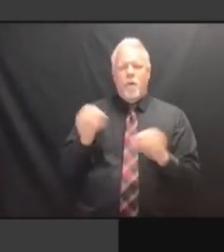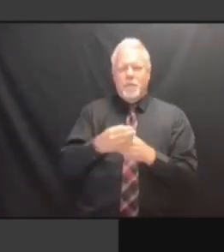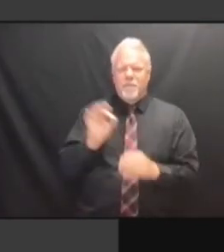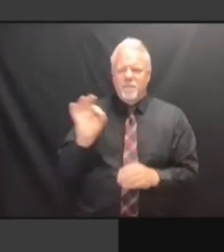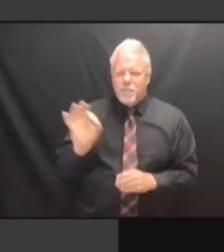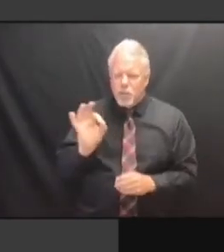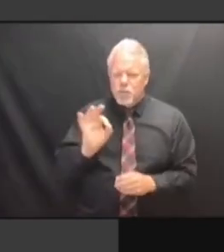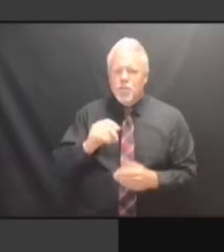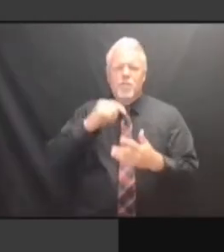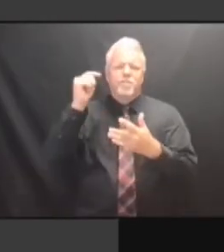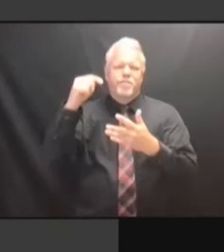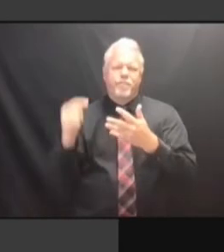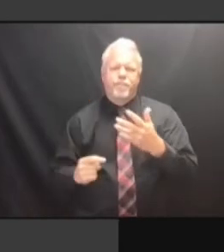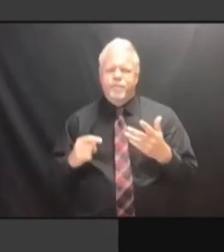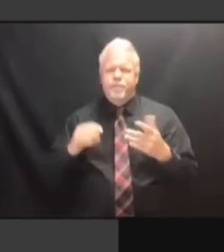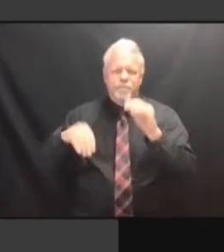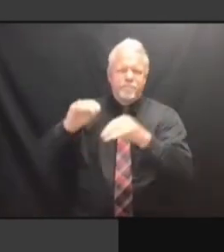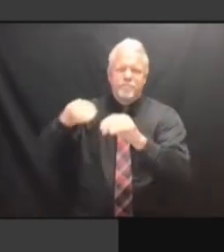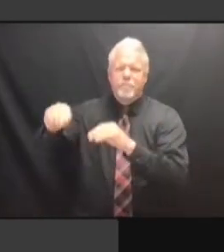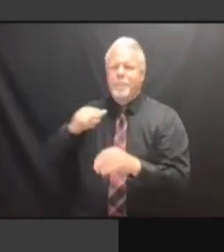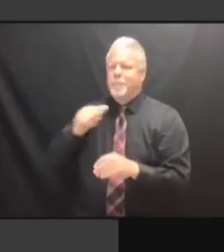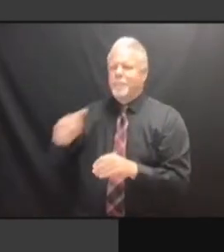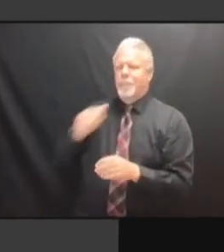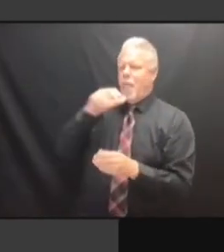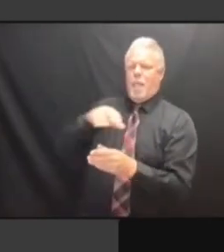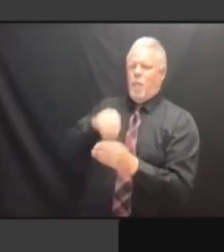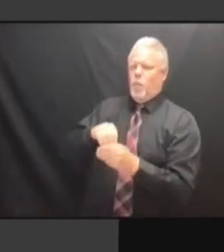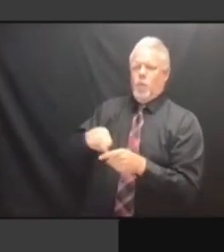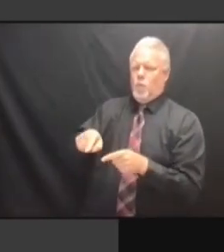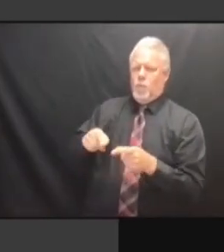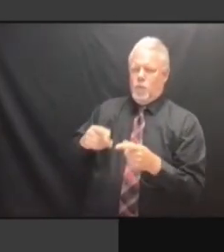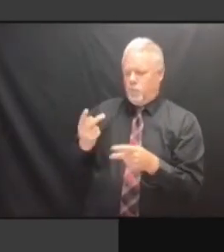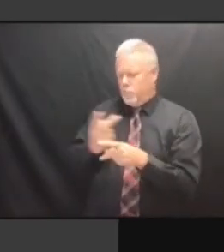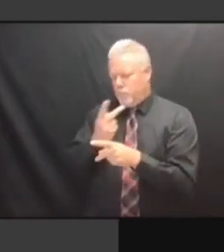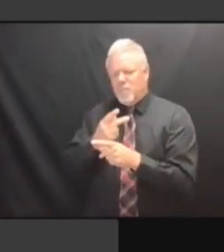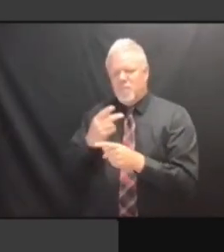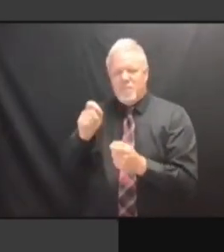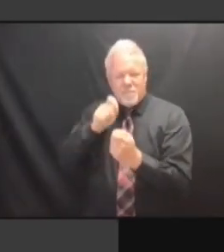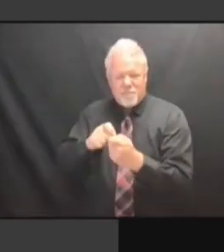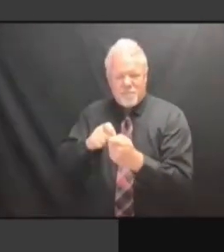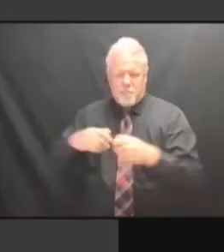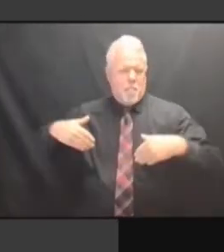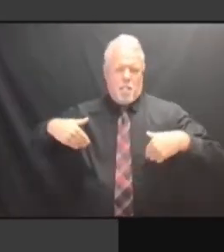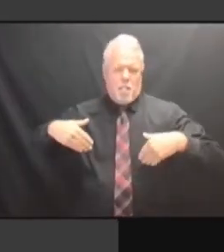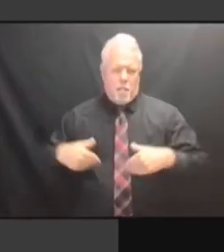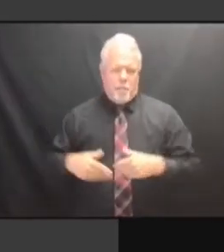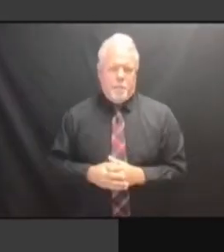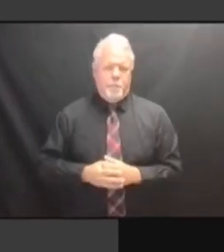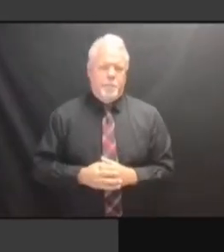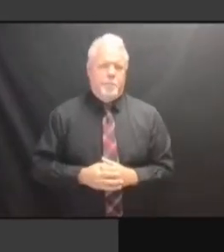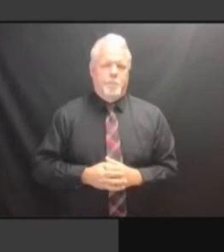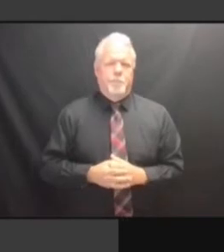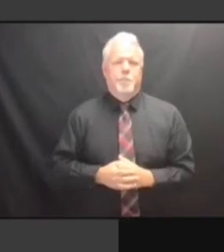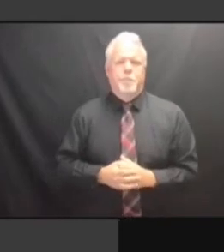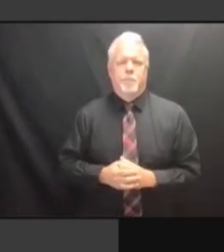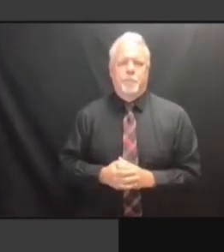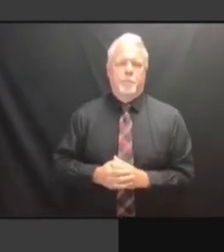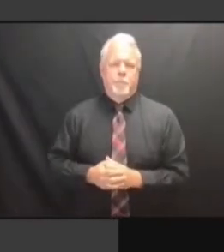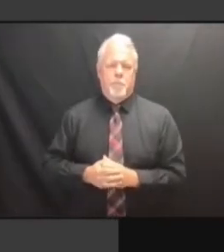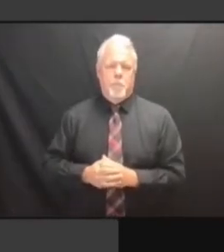THAT'S GOING TO IMPACT THEM AT THIS POINT THAT'S GOING TO IMPACT THEM AT THIS POINT UNTIL THAT'S GOING TO IMPACT THEM AT THIS POINT UNTIL WE THIS POINT UNTIL WE THIS POINT UNTIL WE ORDERING THIS POINT UNTIL WE ORDERING PROCESS. ORDERING PROCESS. ORDERING PROCESS. >> ORDERING PROCESS. >> IT'S ORDERING PROCESS. >> IT'S A